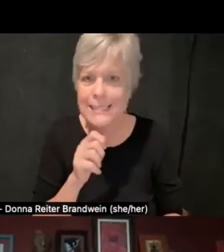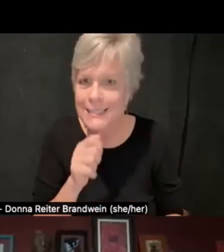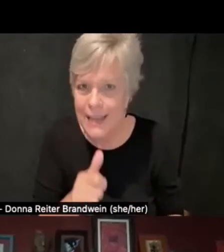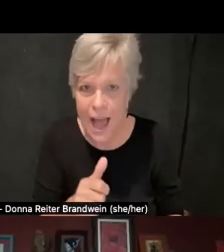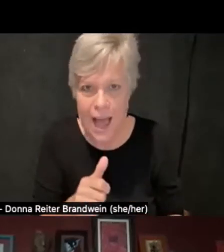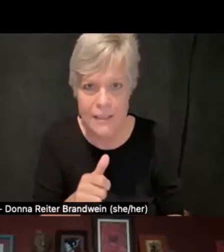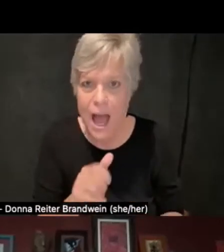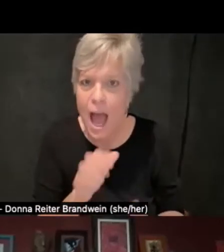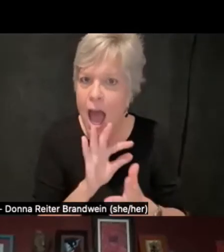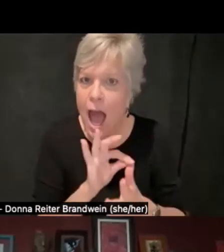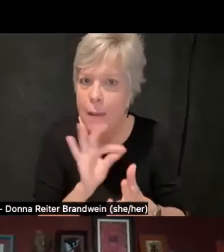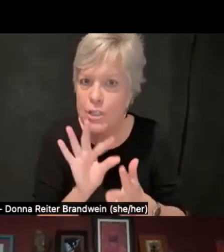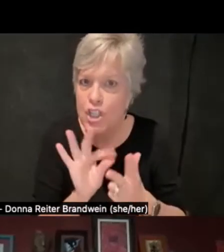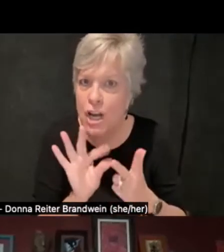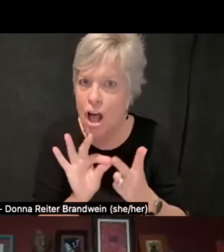It sends the message